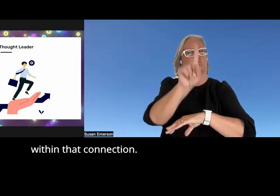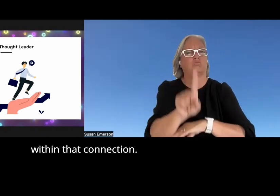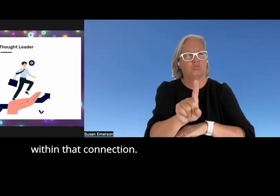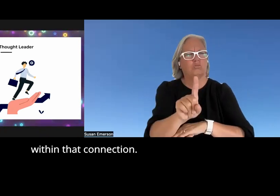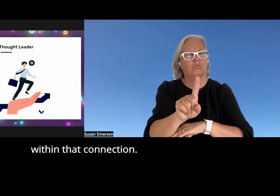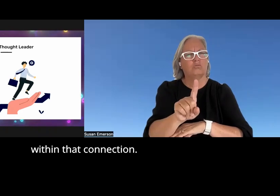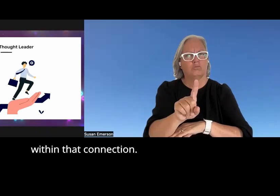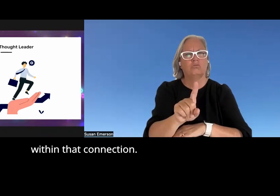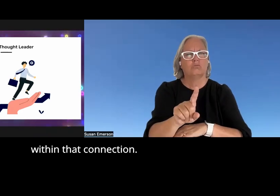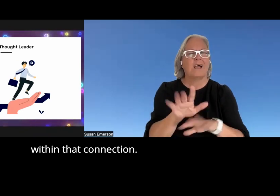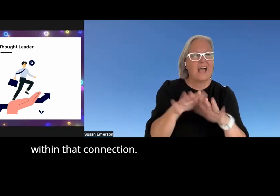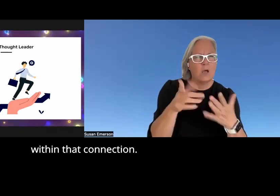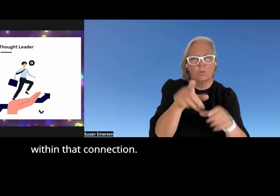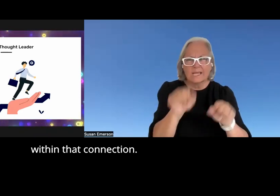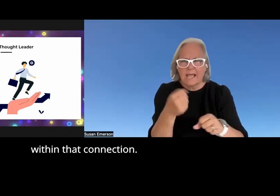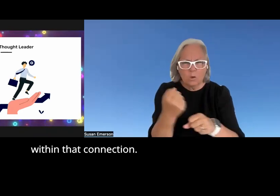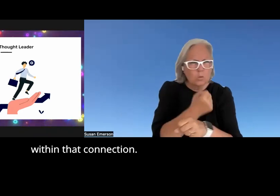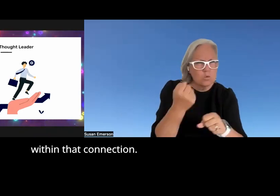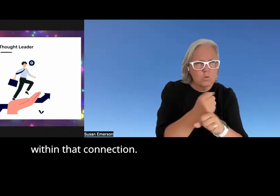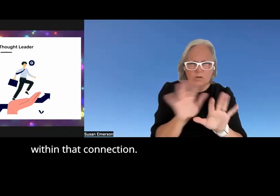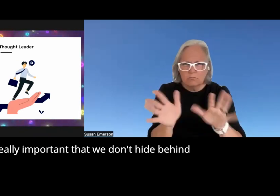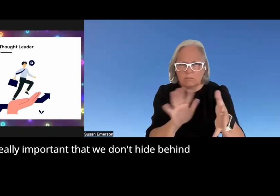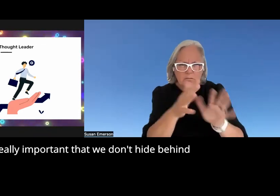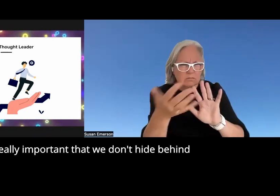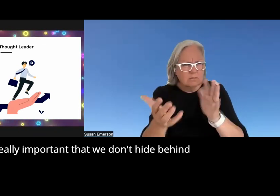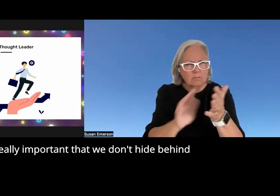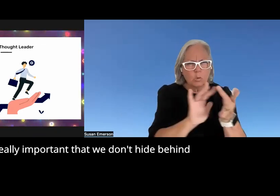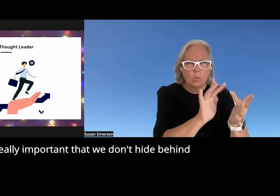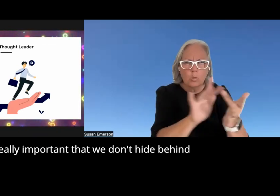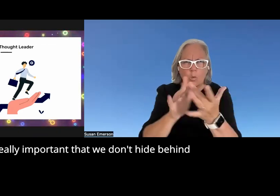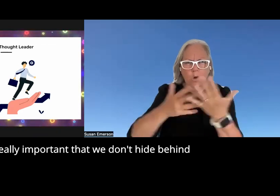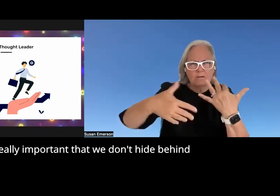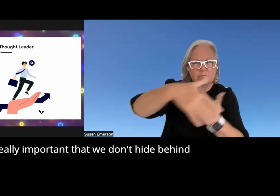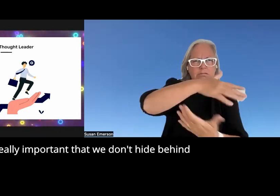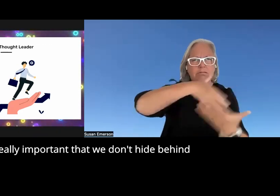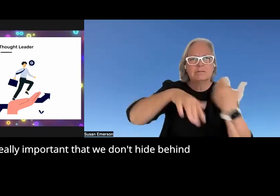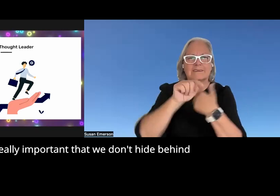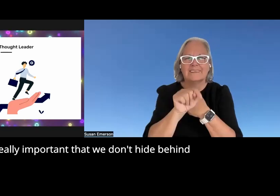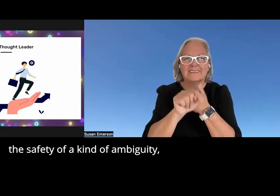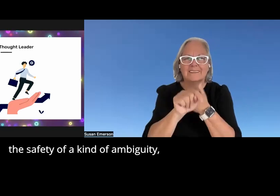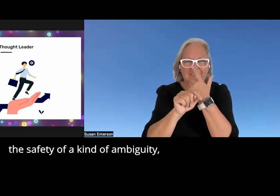within the within that uh that connection it's really important that we don't hide behind the